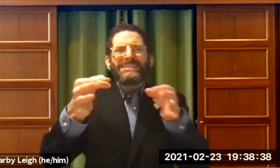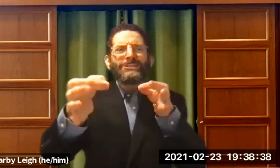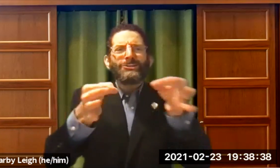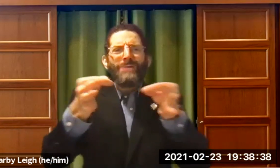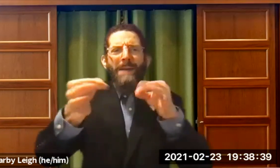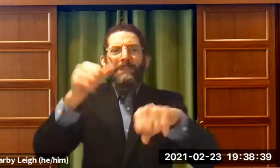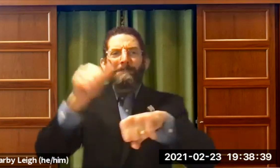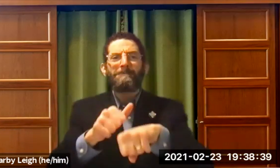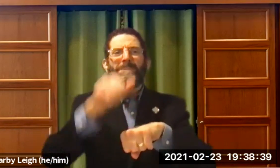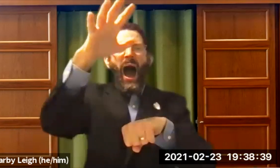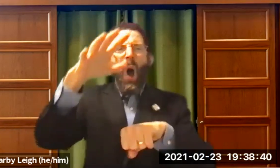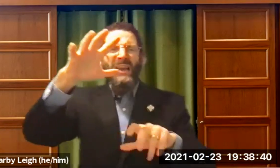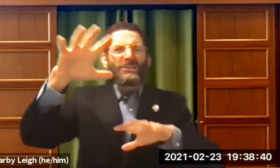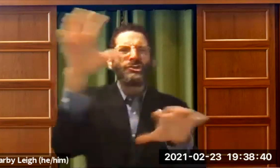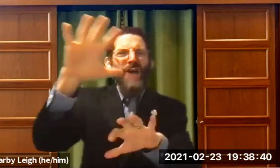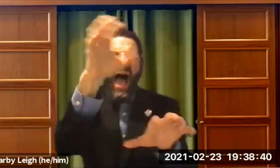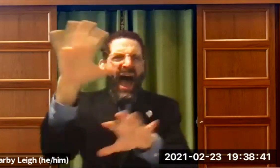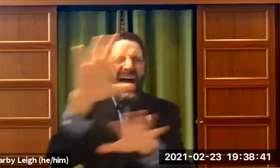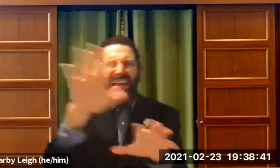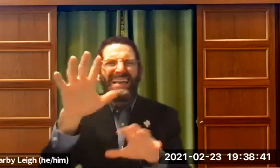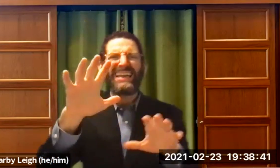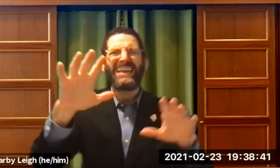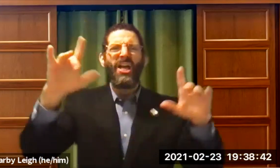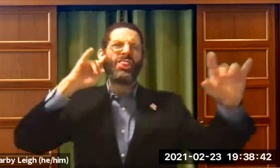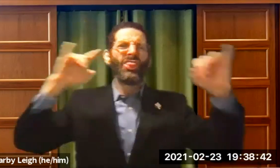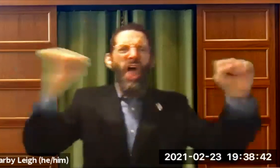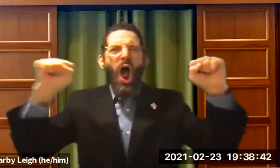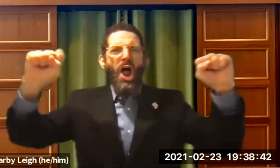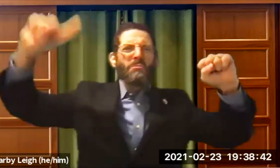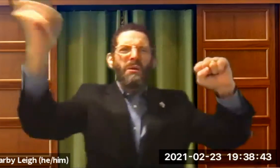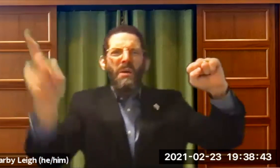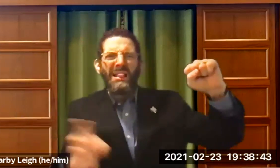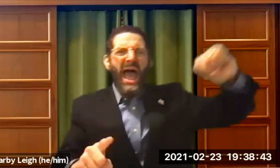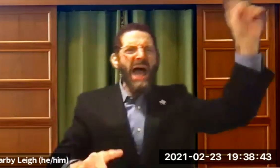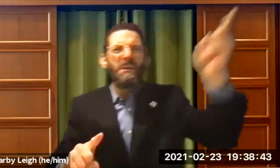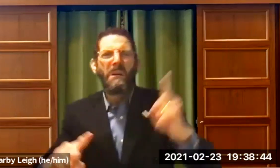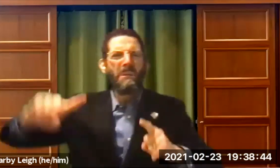experience described how the mountain shook and the thunder and the